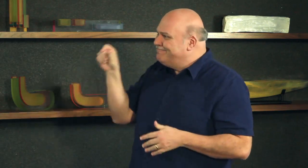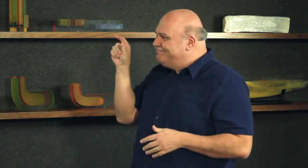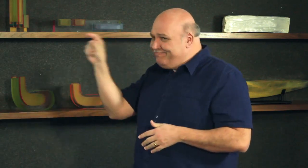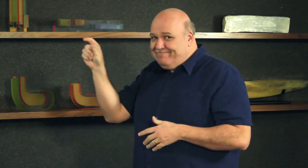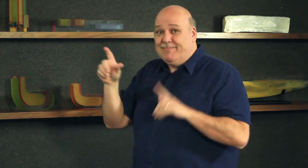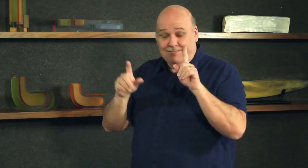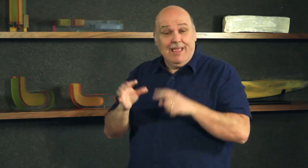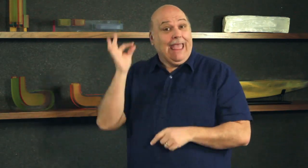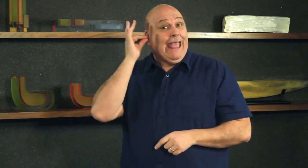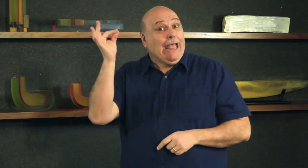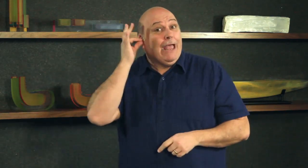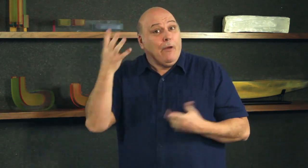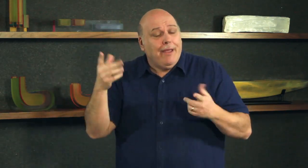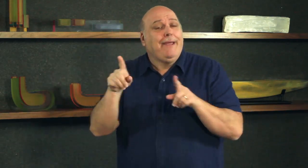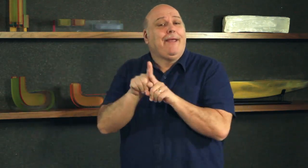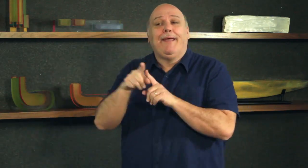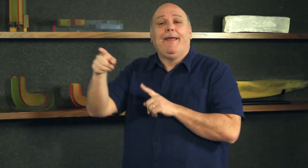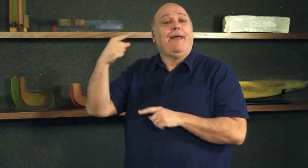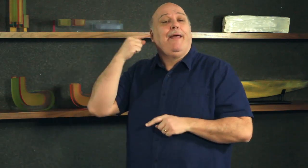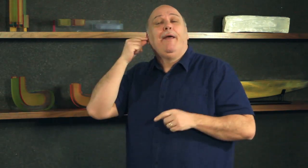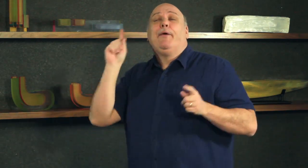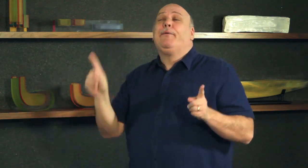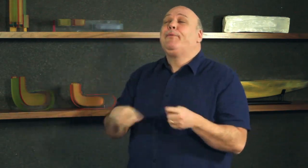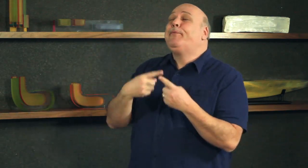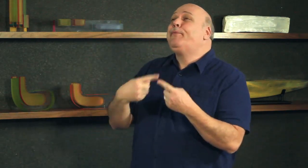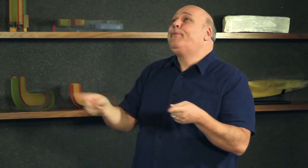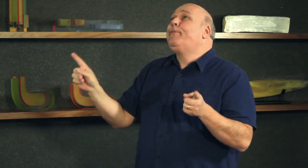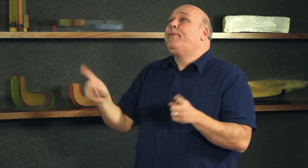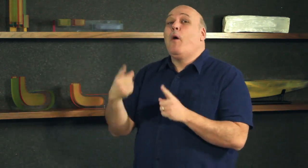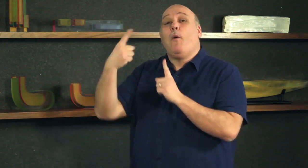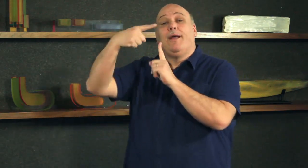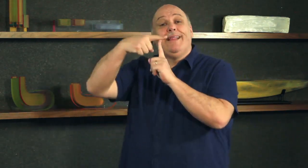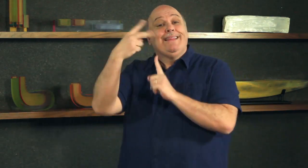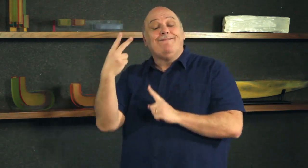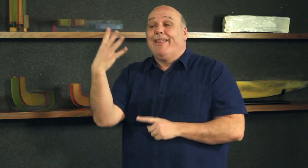if hearing residents are watching TV or listening